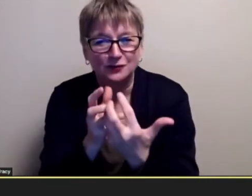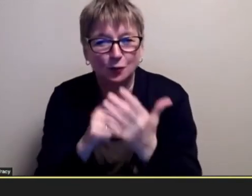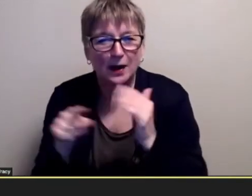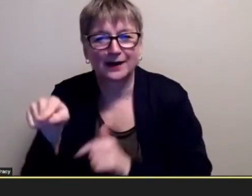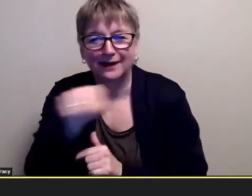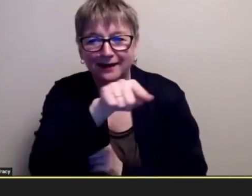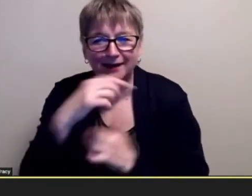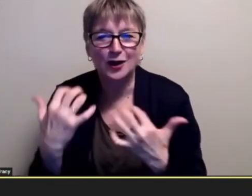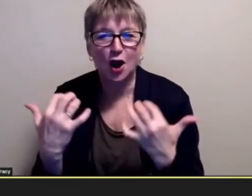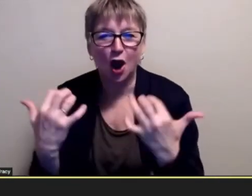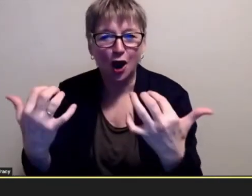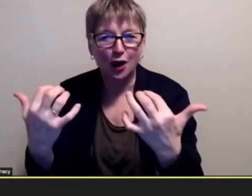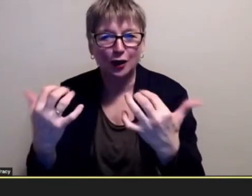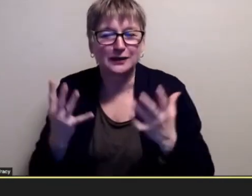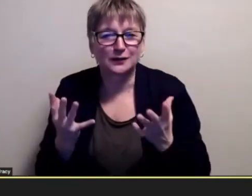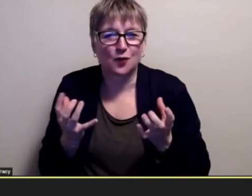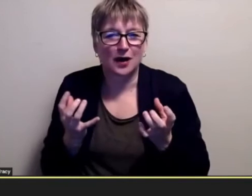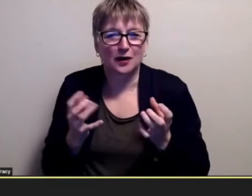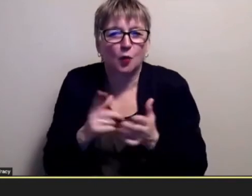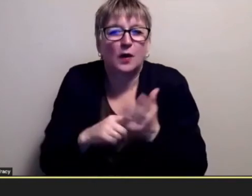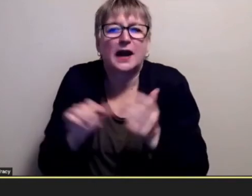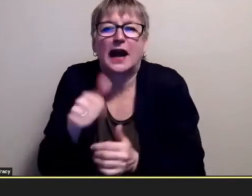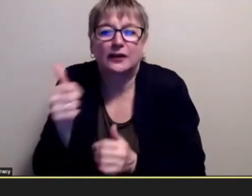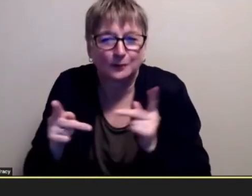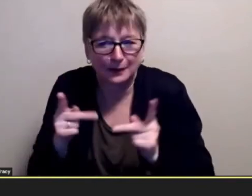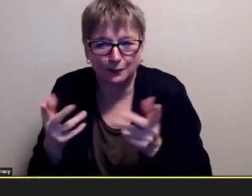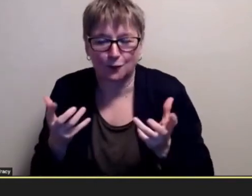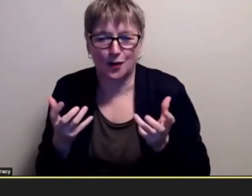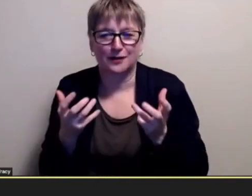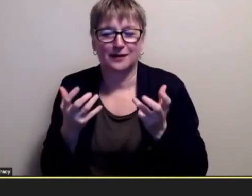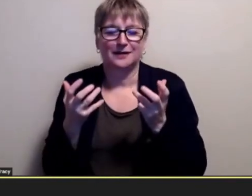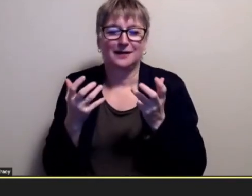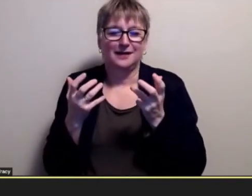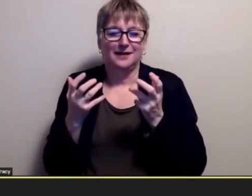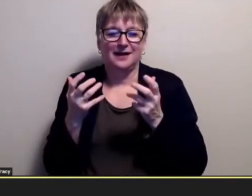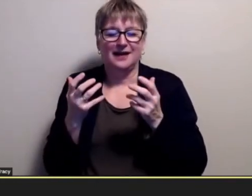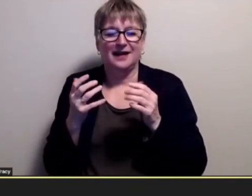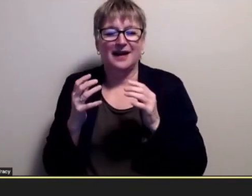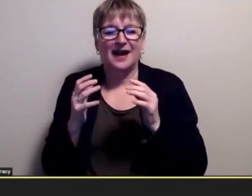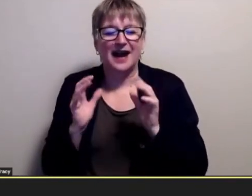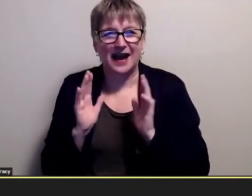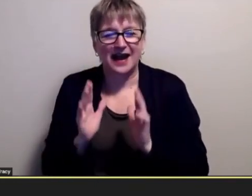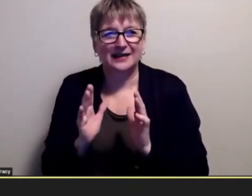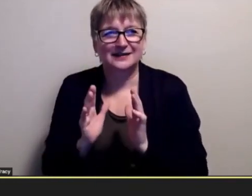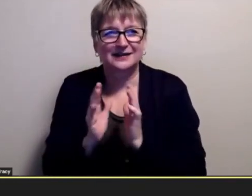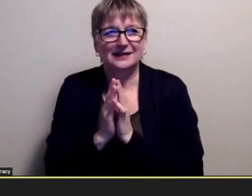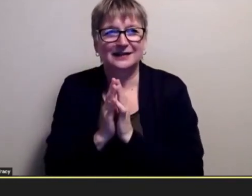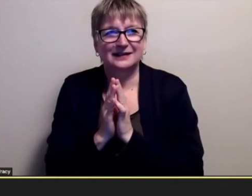you know what other people wanted to see you know and you know uh and with the youth he